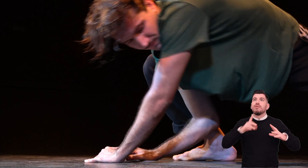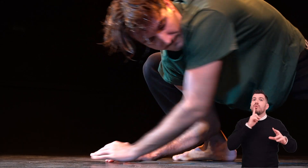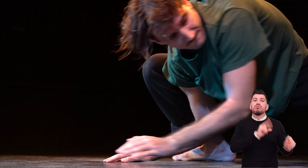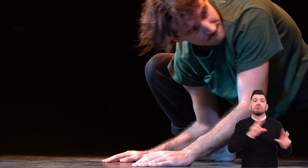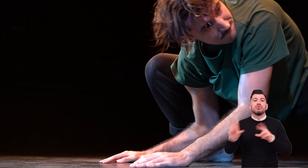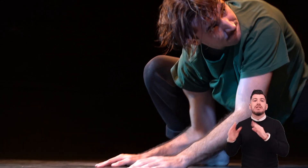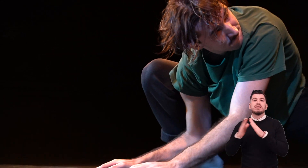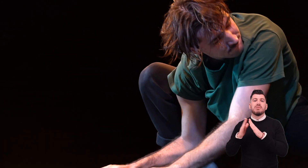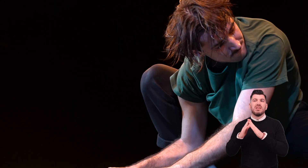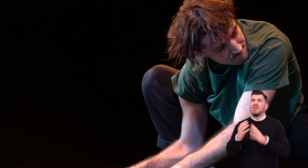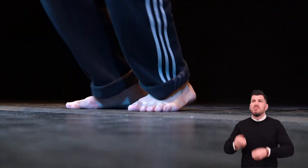To not feel trapped.